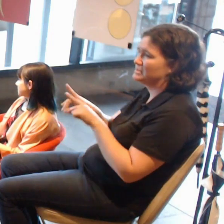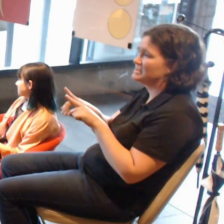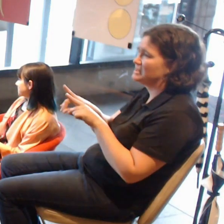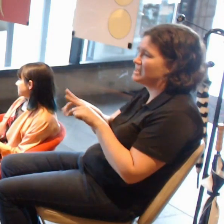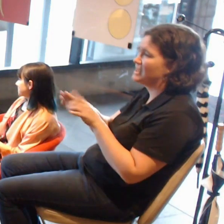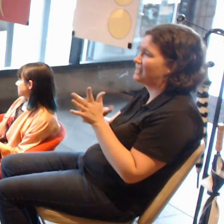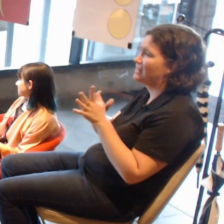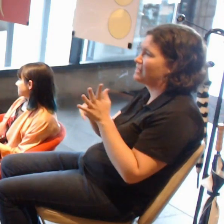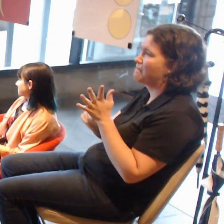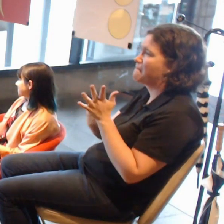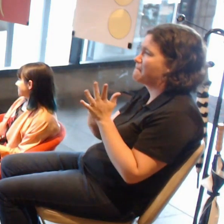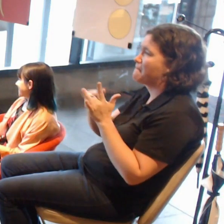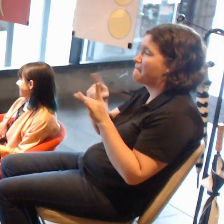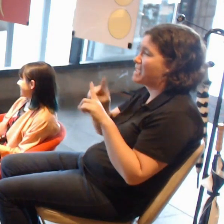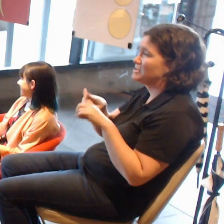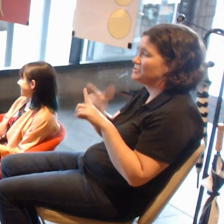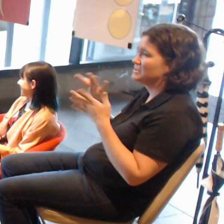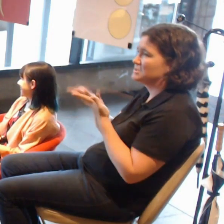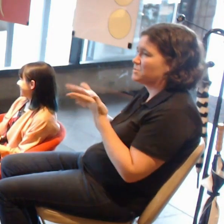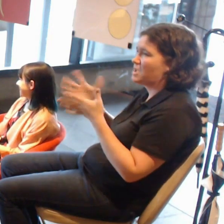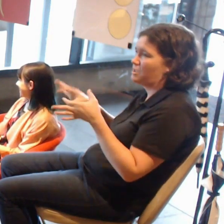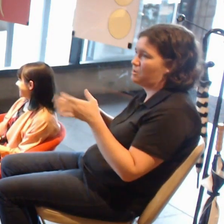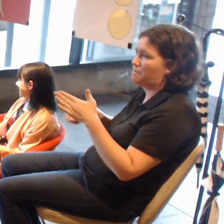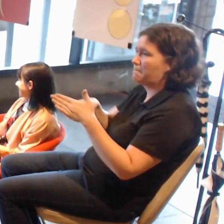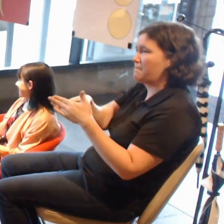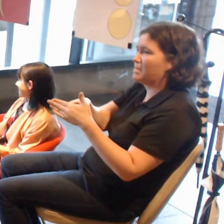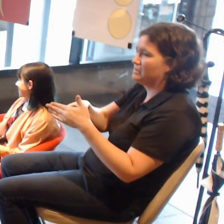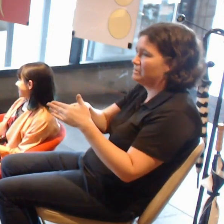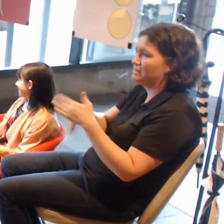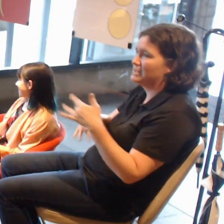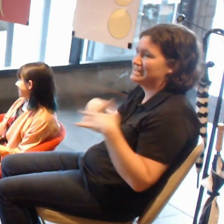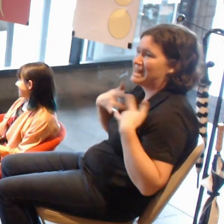Do you see it being a holodeck from Star Trek where you live in that world?